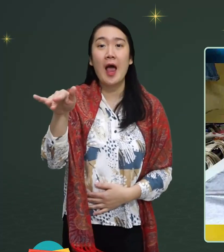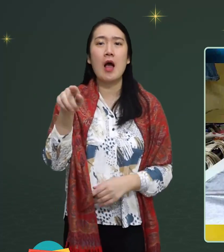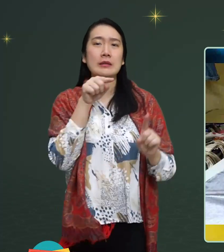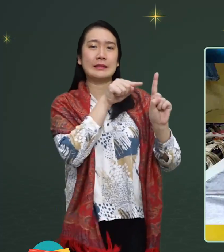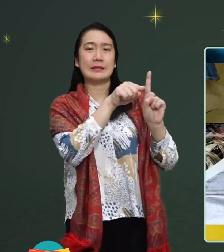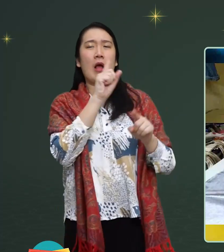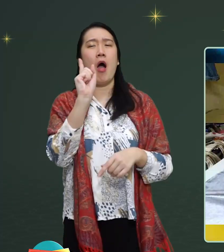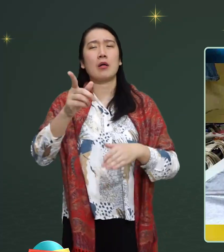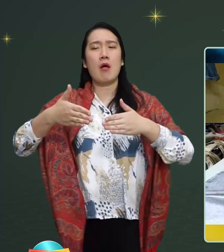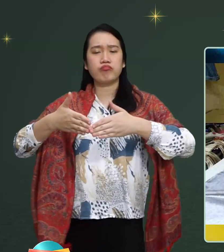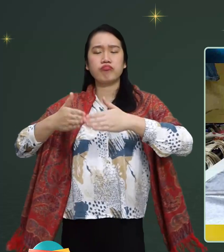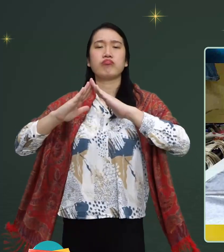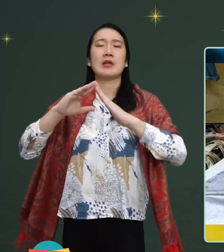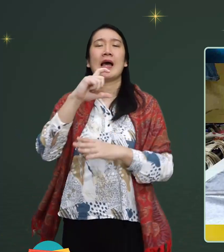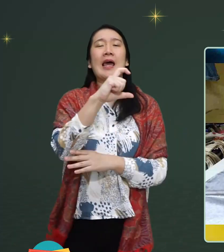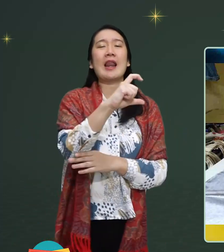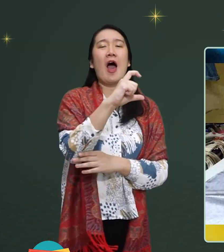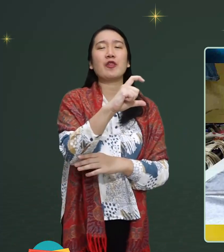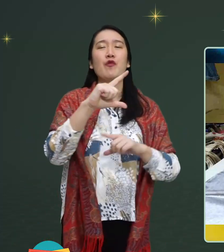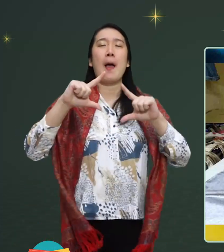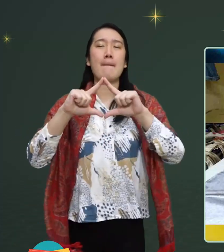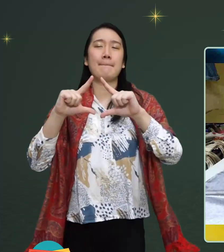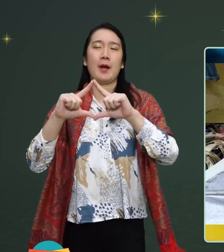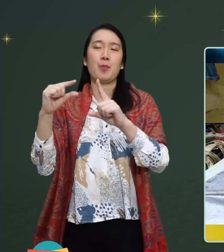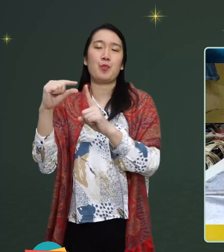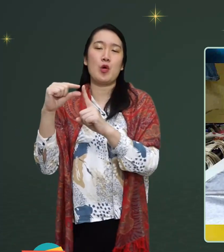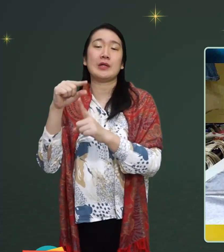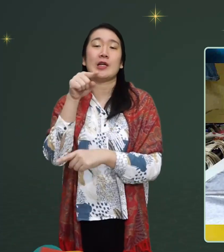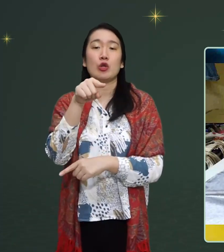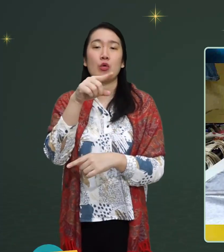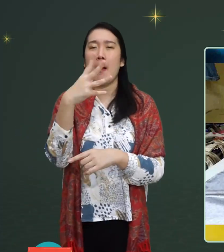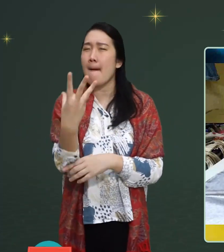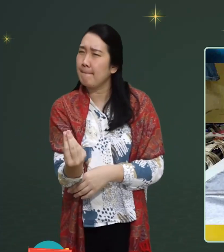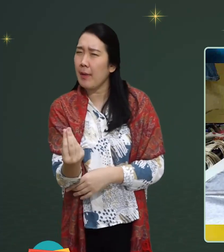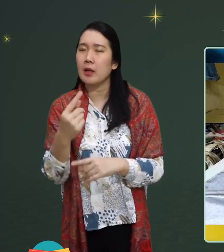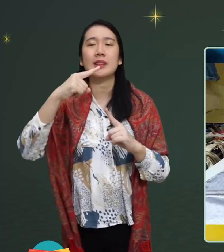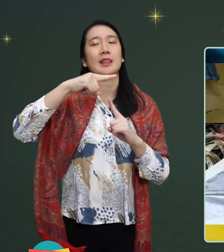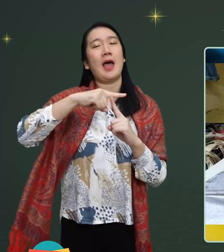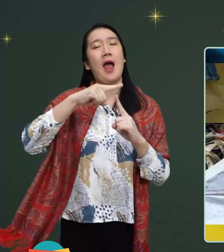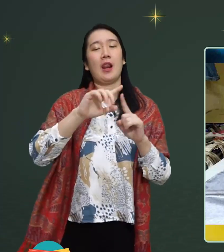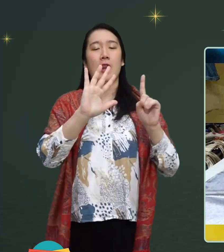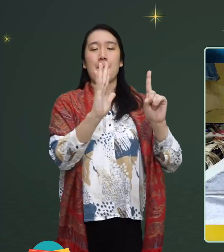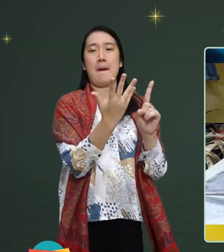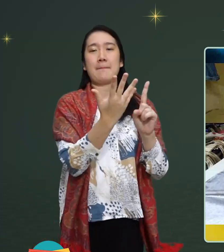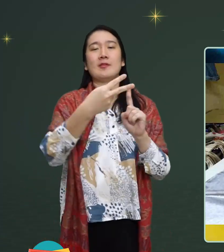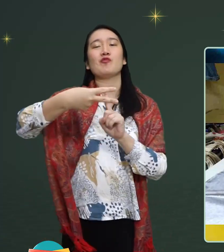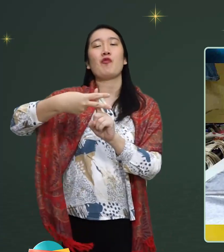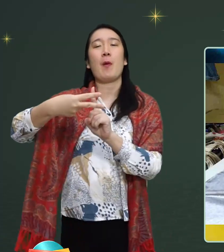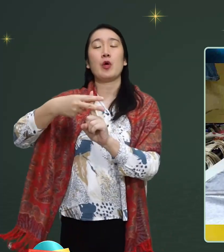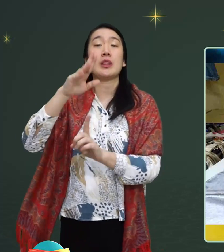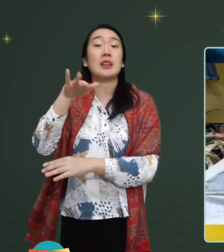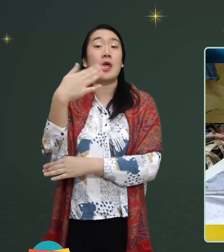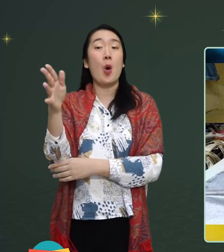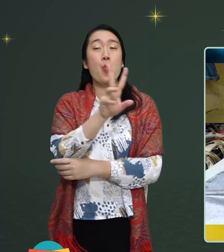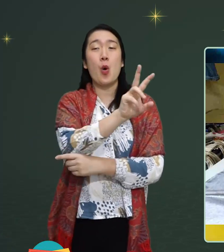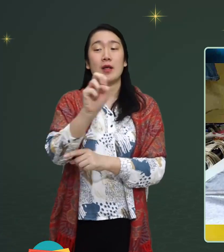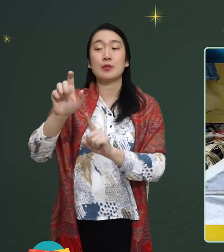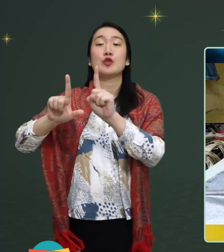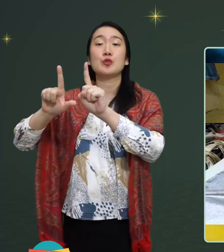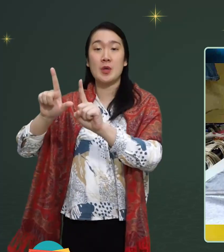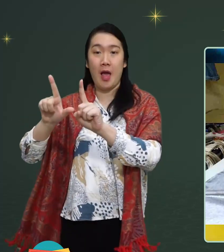Oh yeah, he founded the CreativeAble Project it's since February 15, 2017,